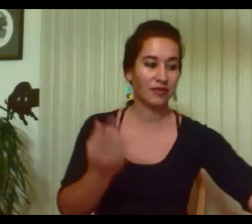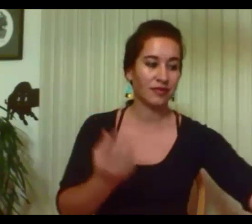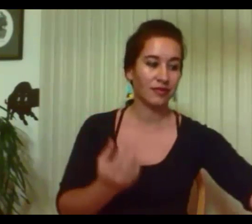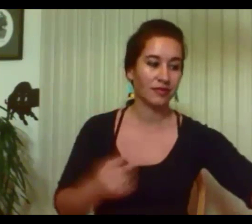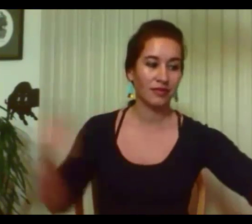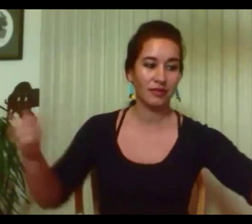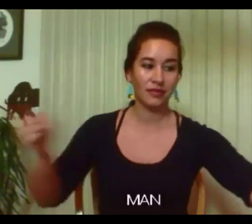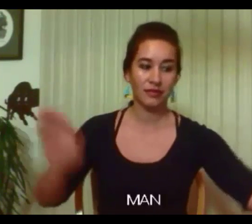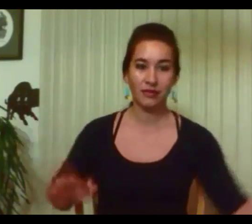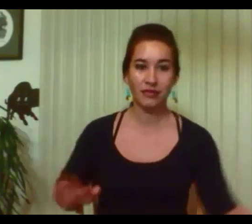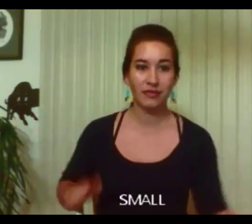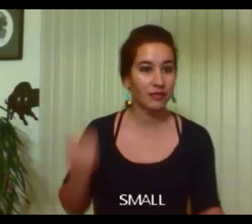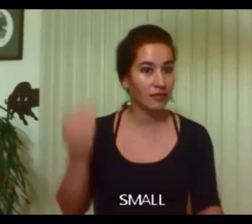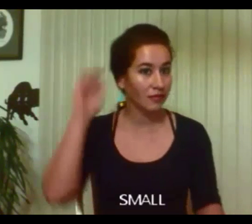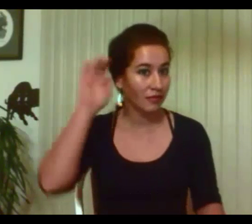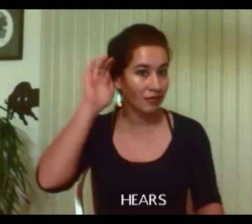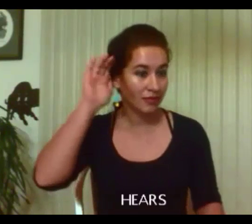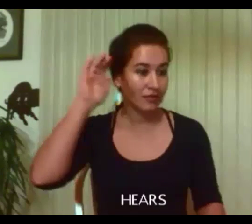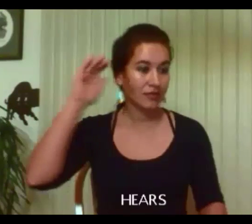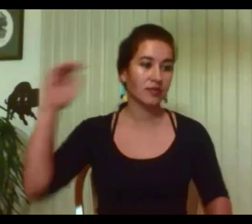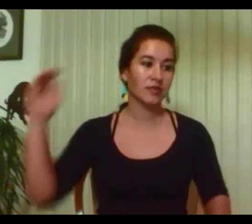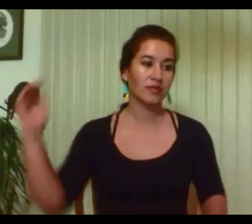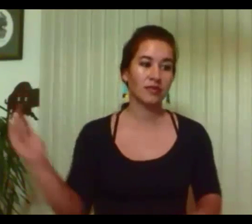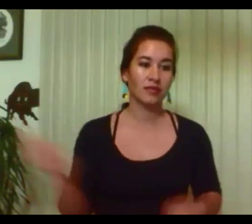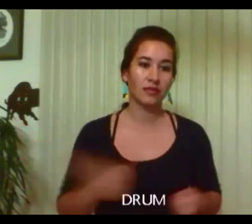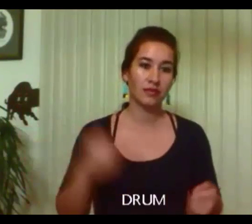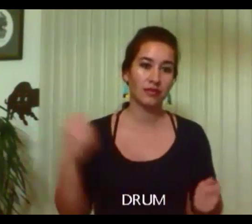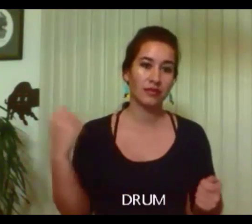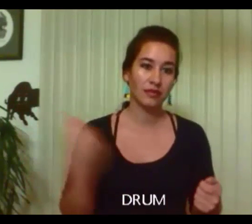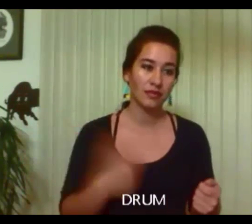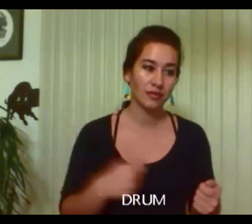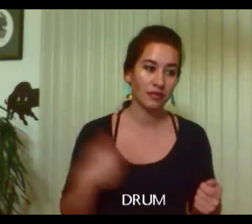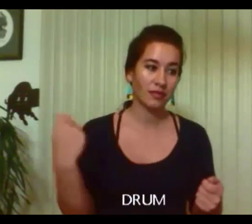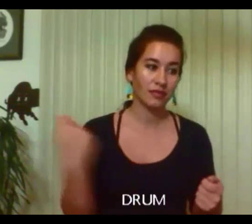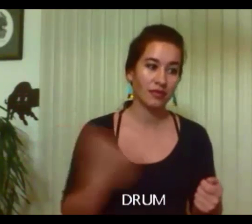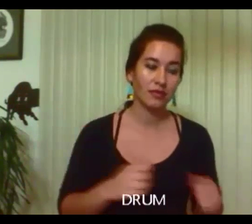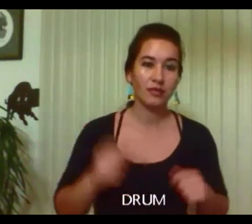Into his body it comes through his heart and his soul